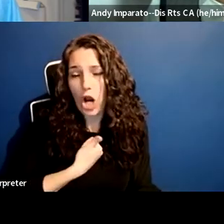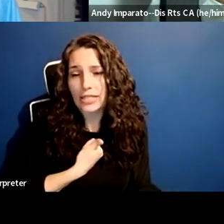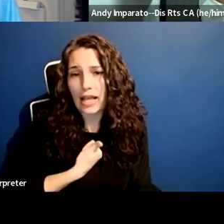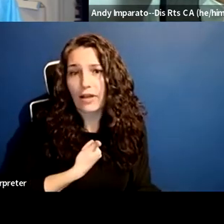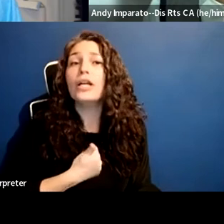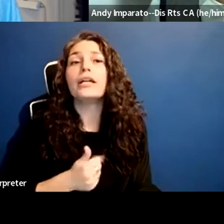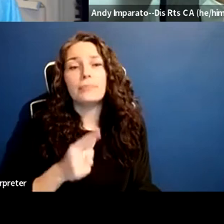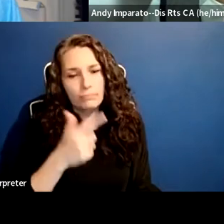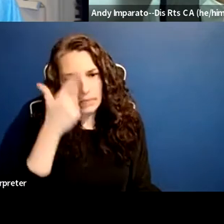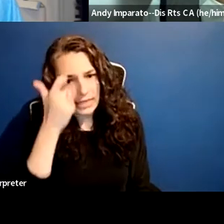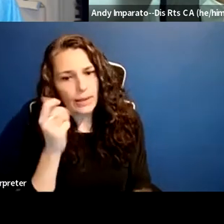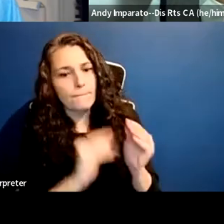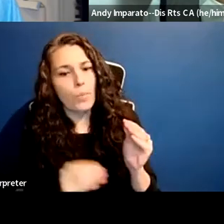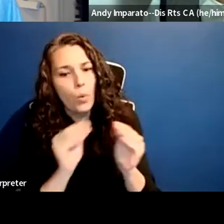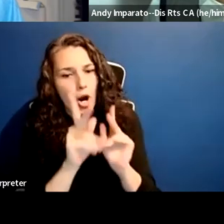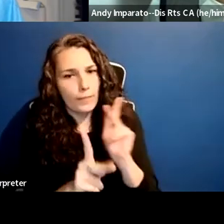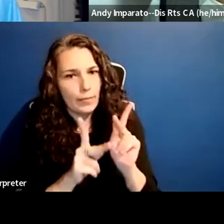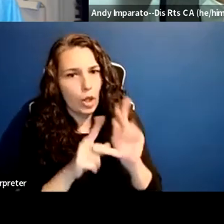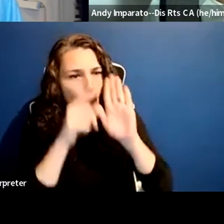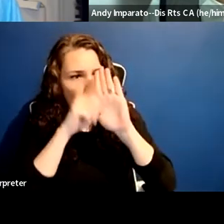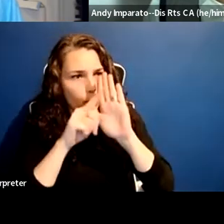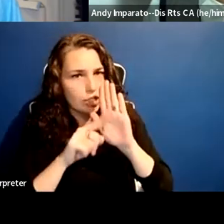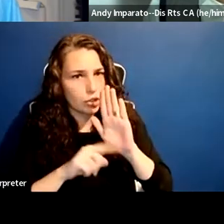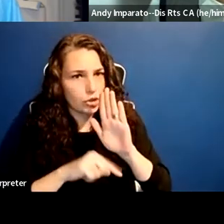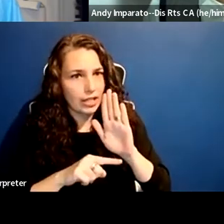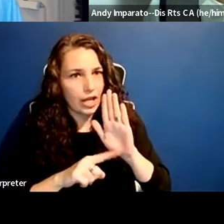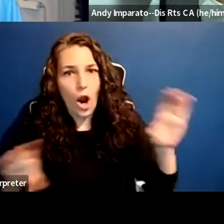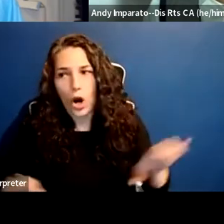which is inclusive of disability or are doing work in education,